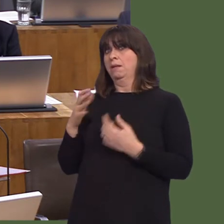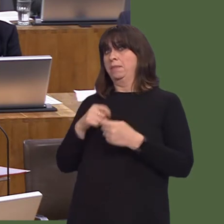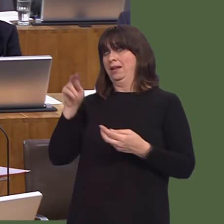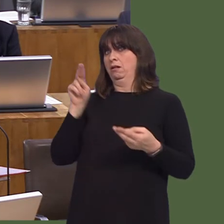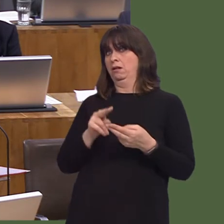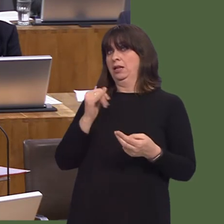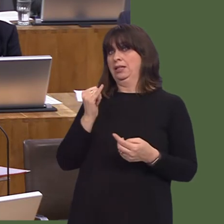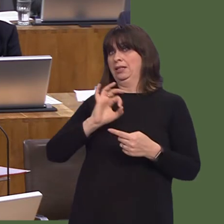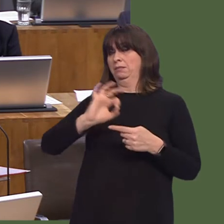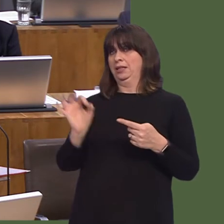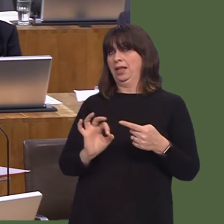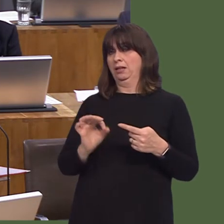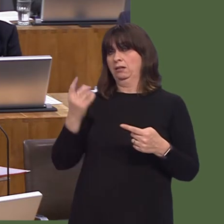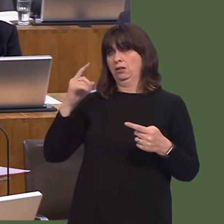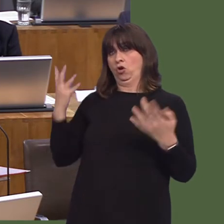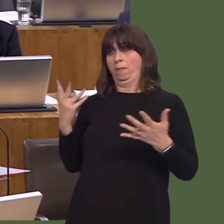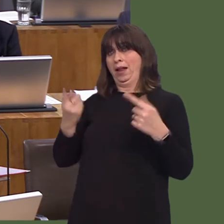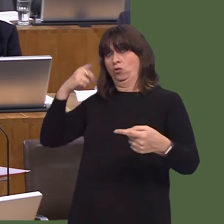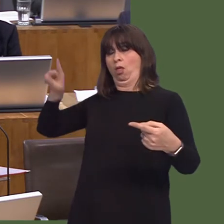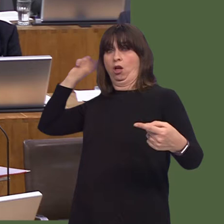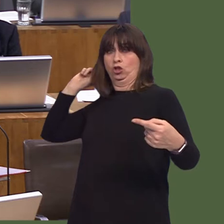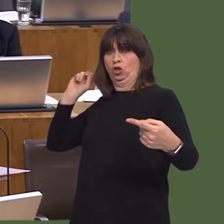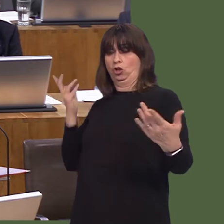That's exactly what you said: people donating money to organisations, I think such as the